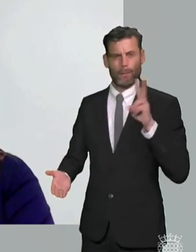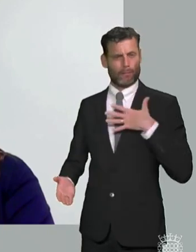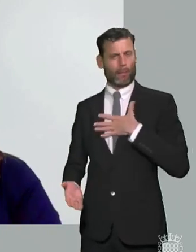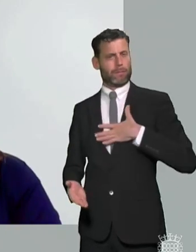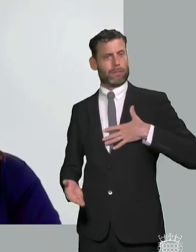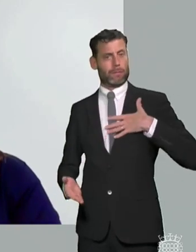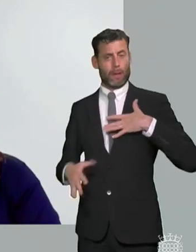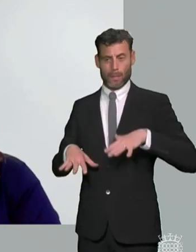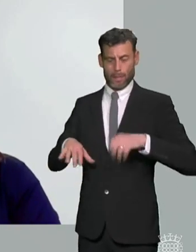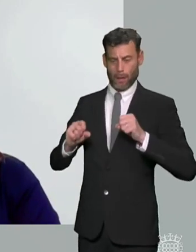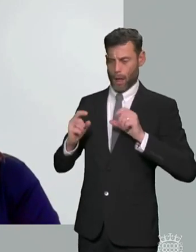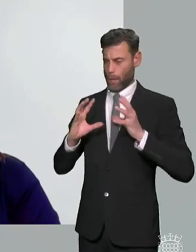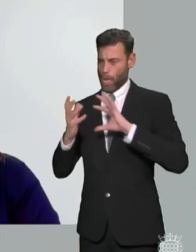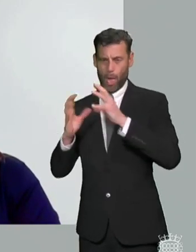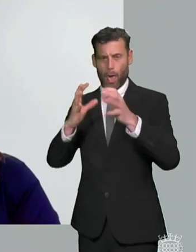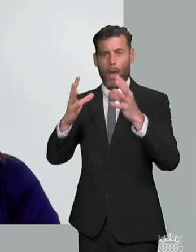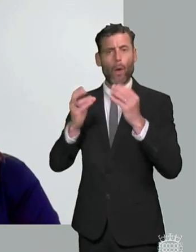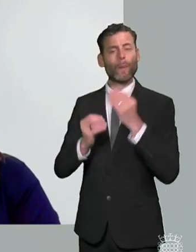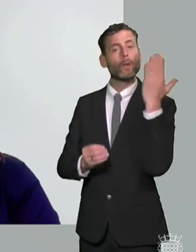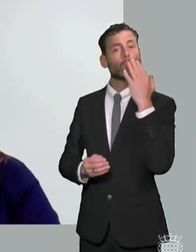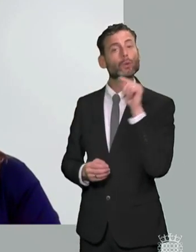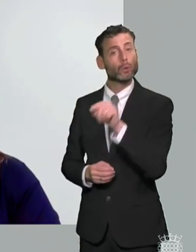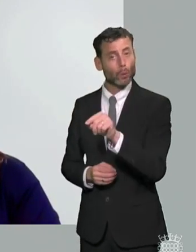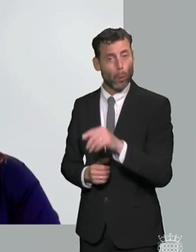of what the law is because they rely on what they're told by local authorities so and i